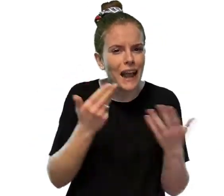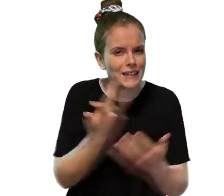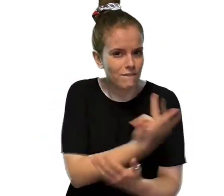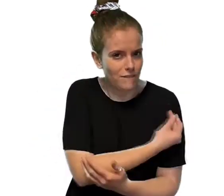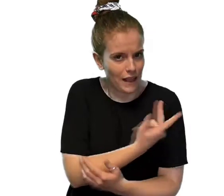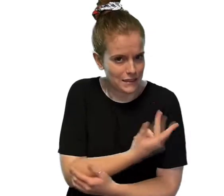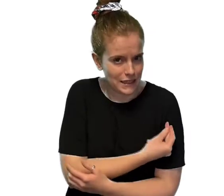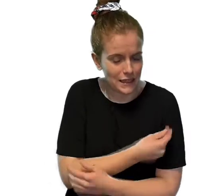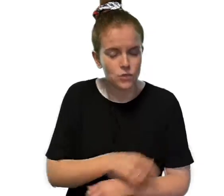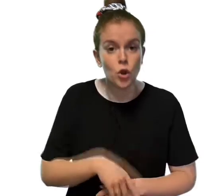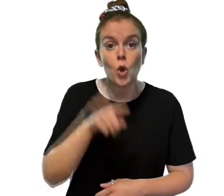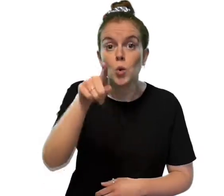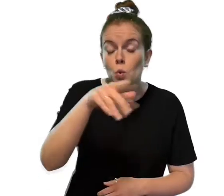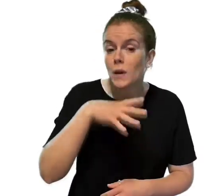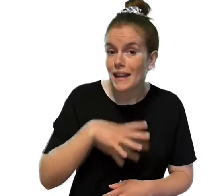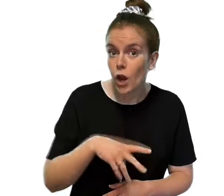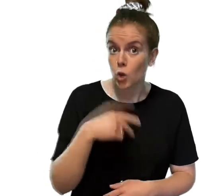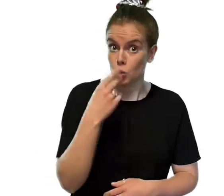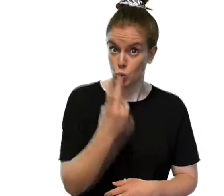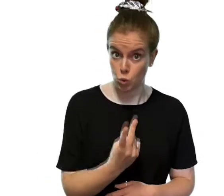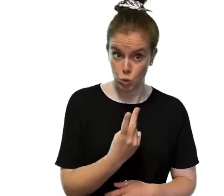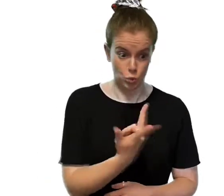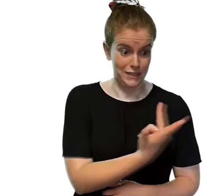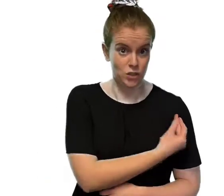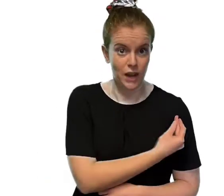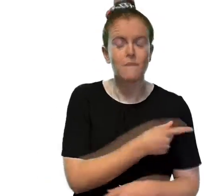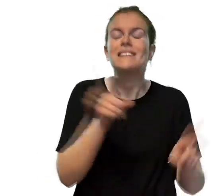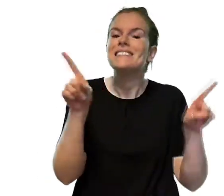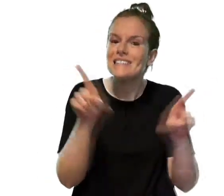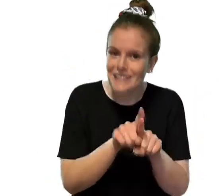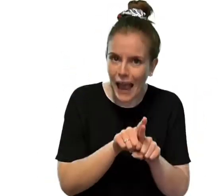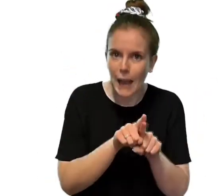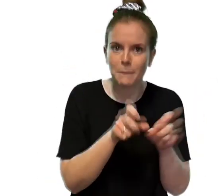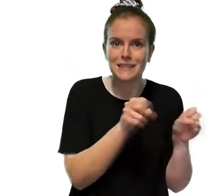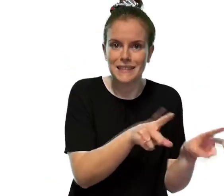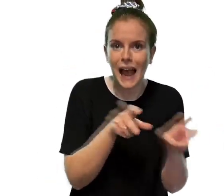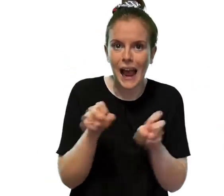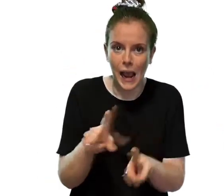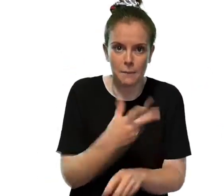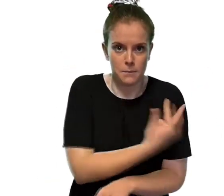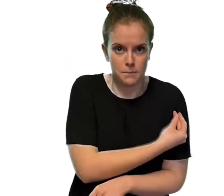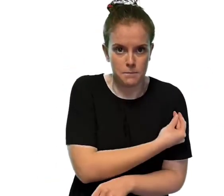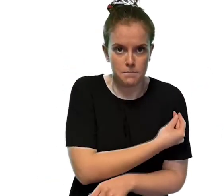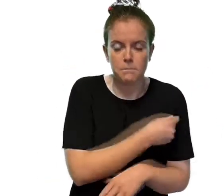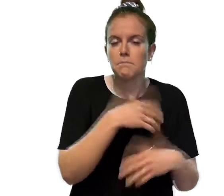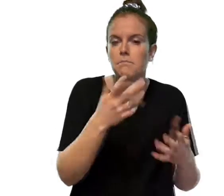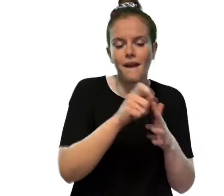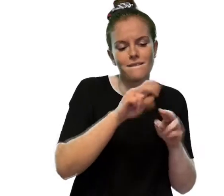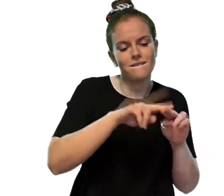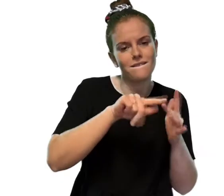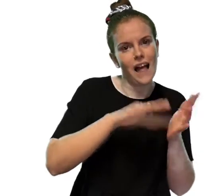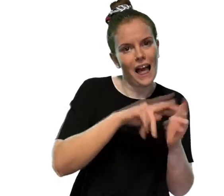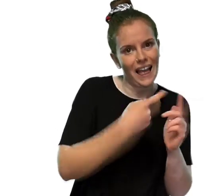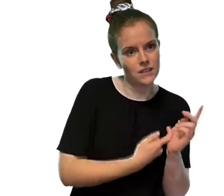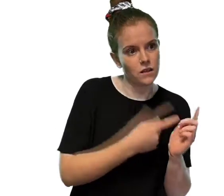You need to have 2 injections of the same type of vaccination for your best protection.